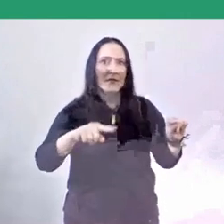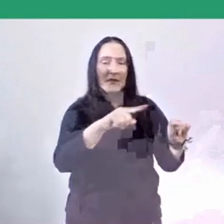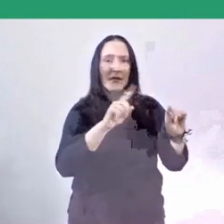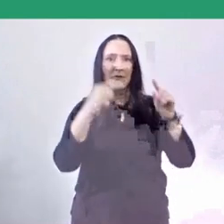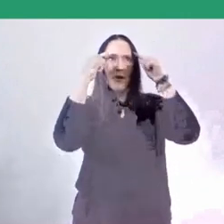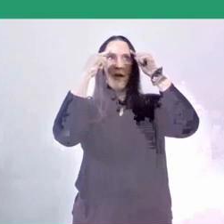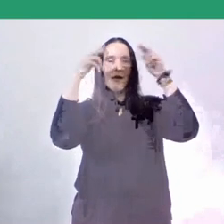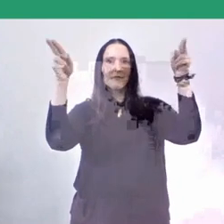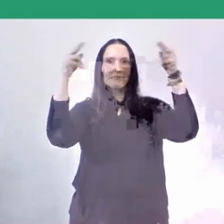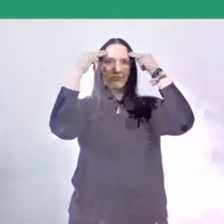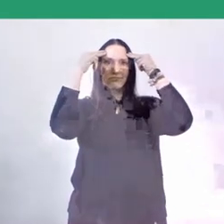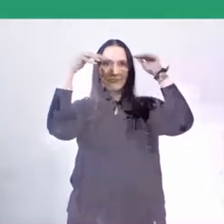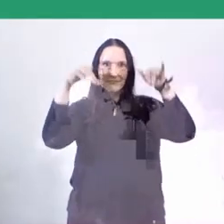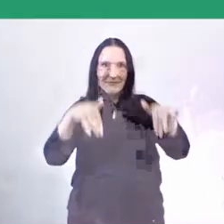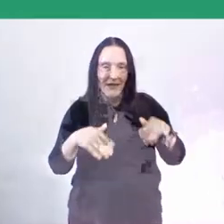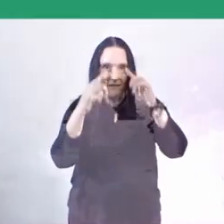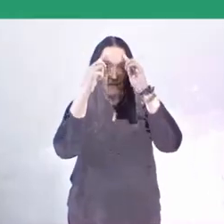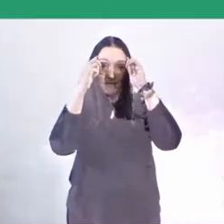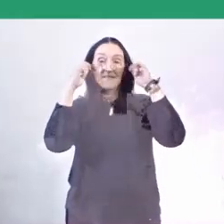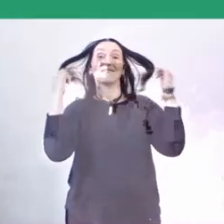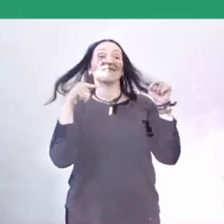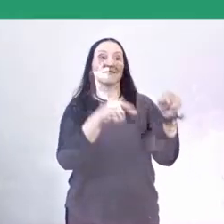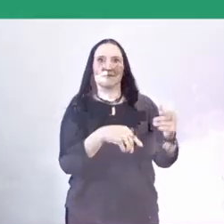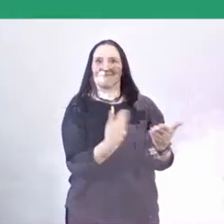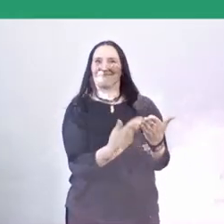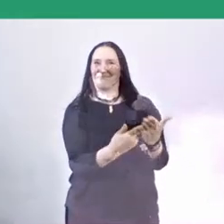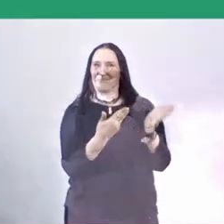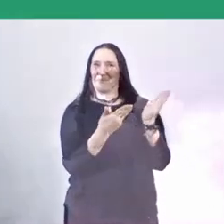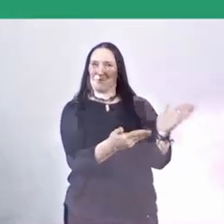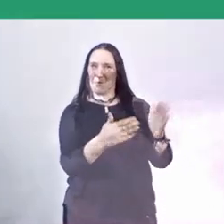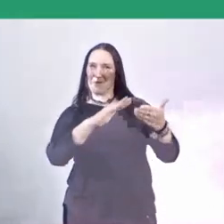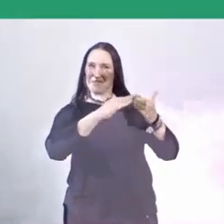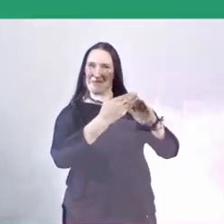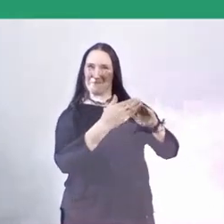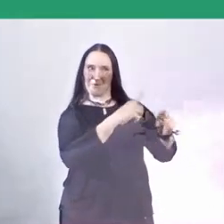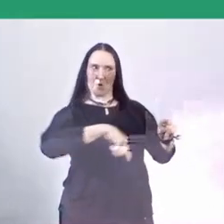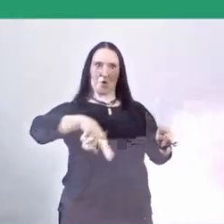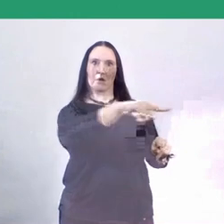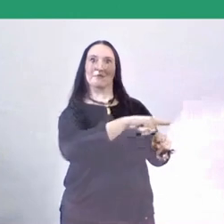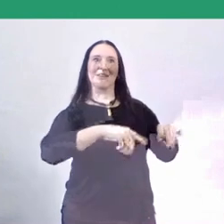These examples show how the kampung cultural commoning or lumbung activity